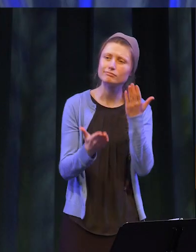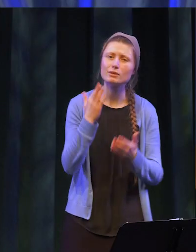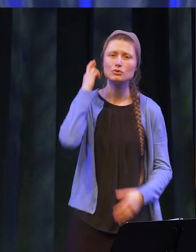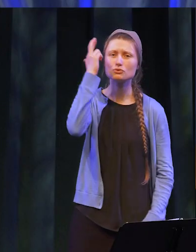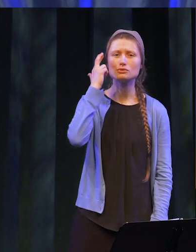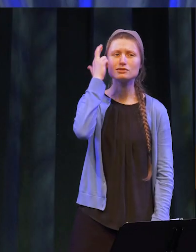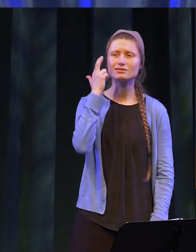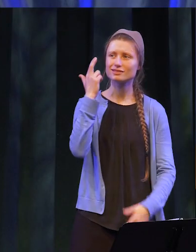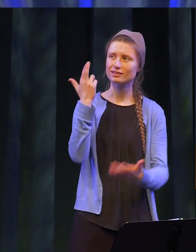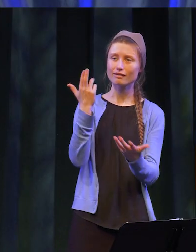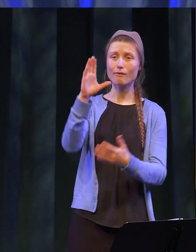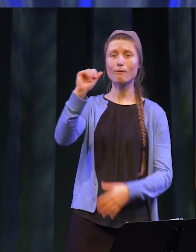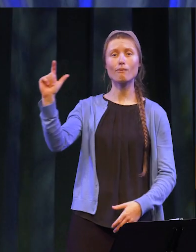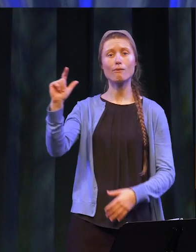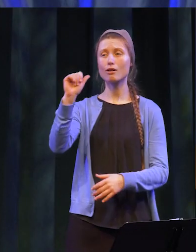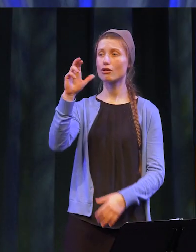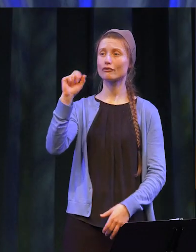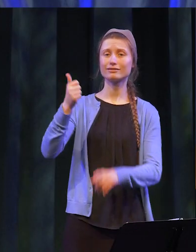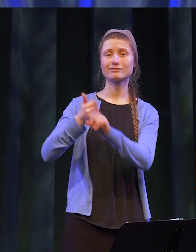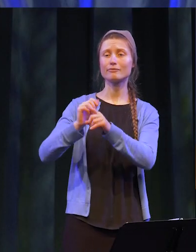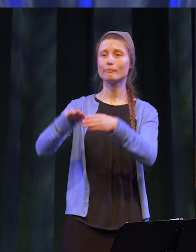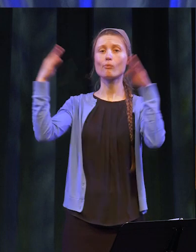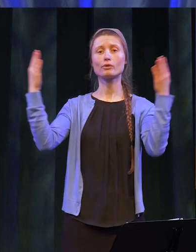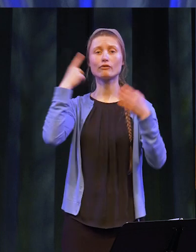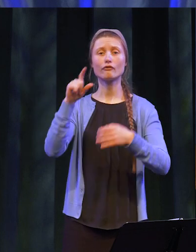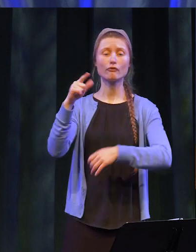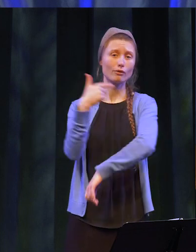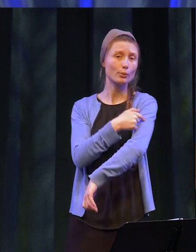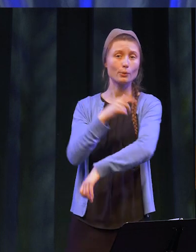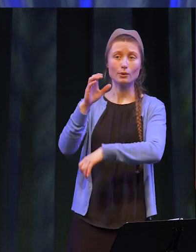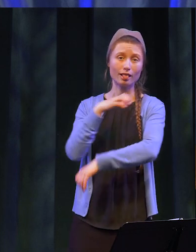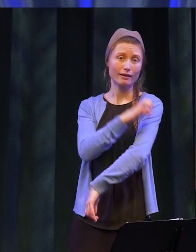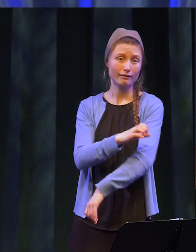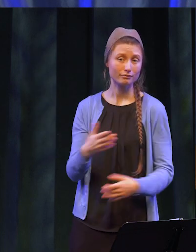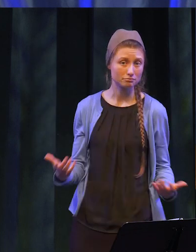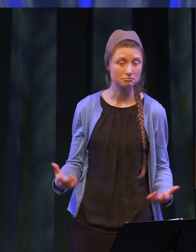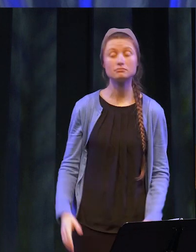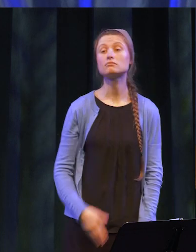Maybe it was due to the accessibility of the Call center as a main vaccination clinic